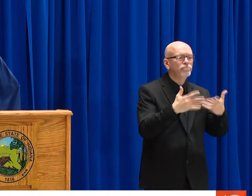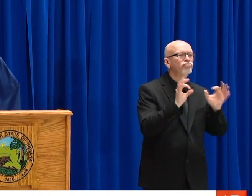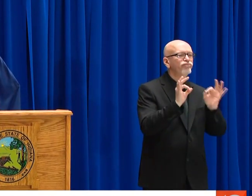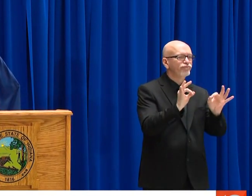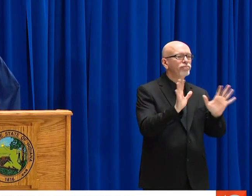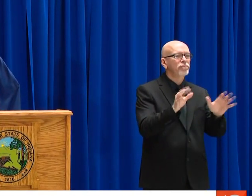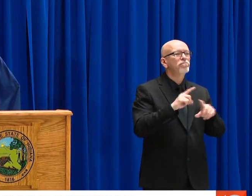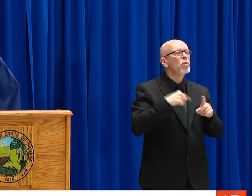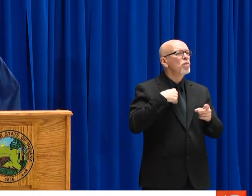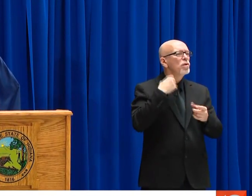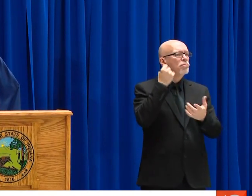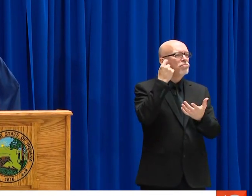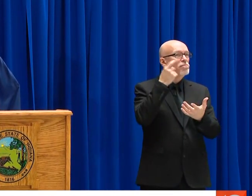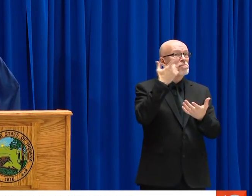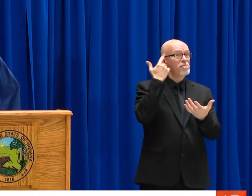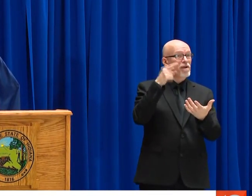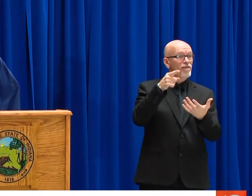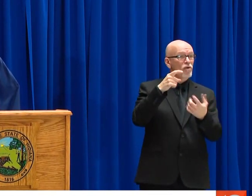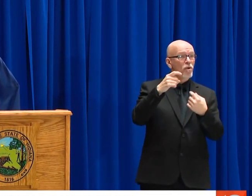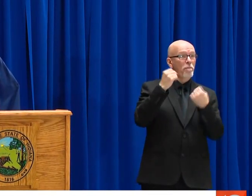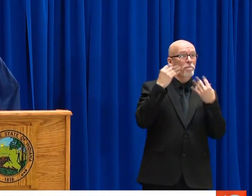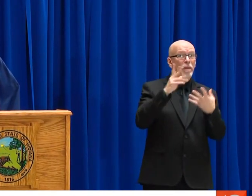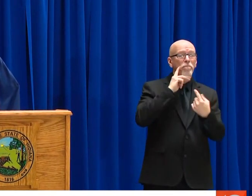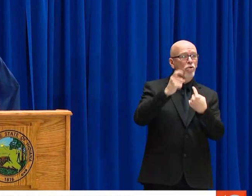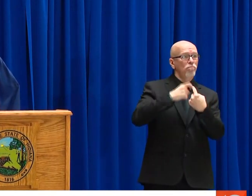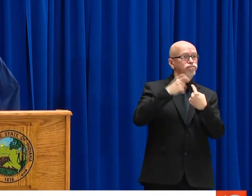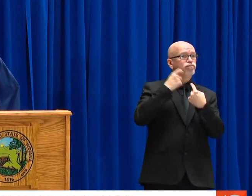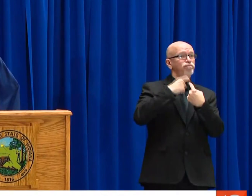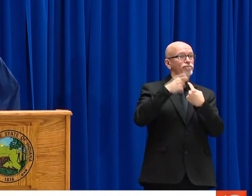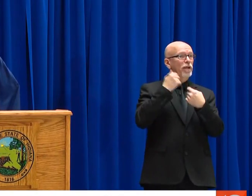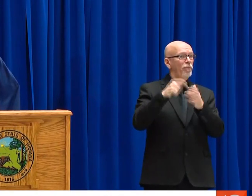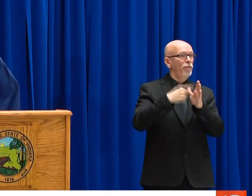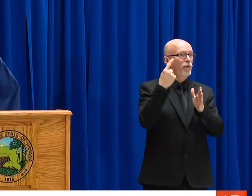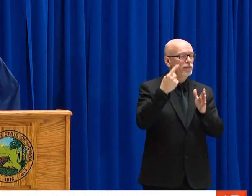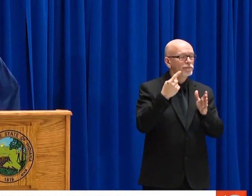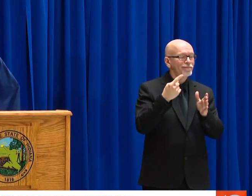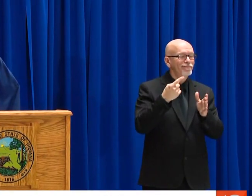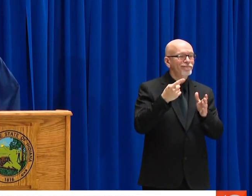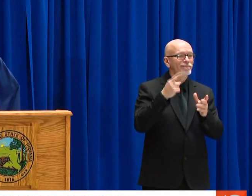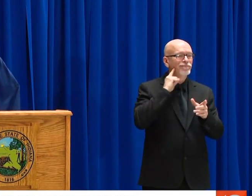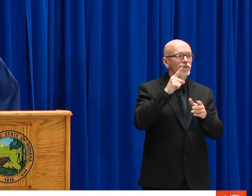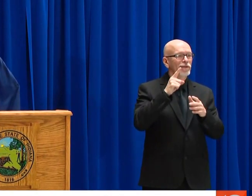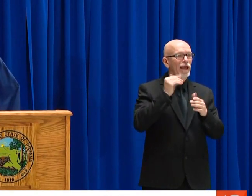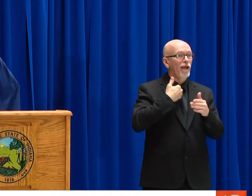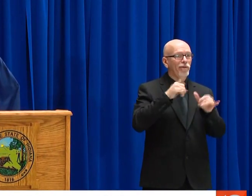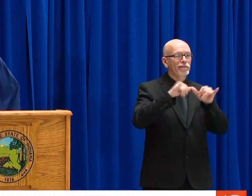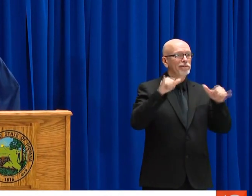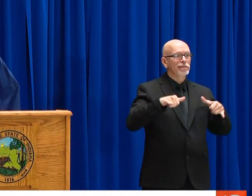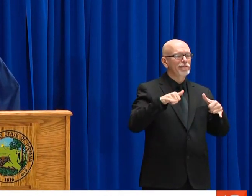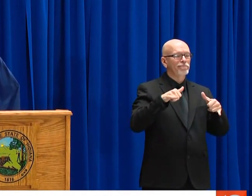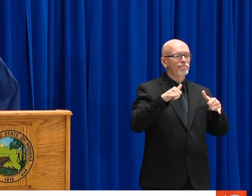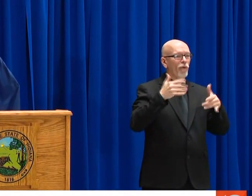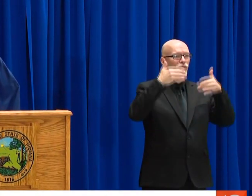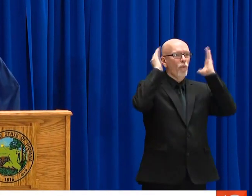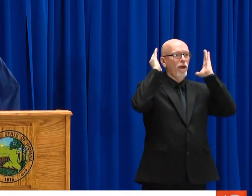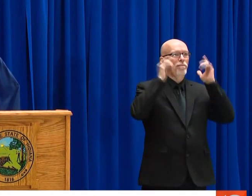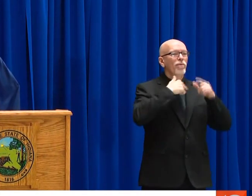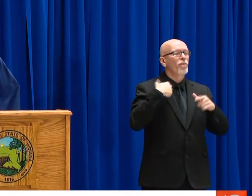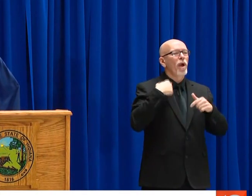SLIGHT TECHNICAL DIFFICULTY WHEN WE STARTED OUR CALL CENTER. WHICH WAS QUICKLY RECTIFIED. AND WE RECOGNIZE THAT BECAUSE OF